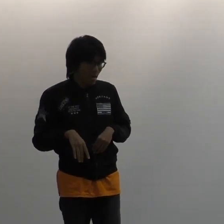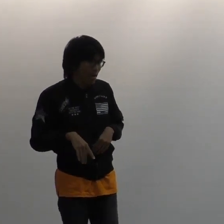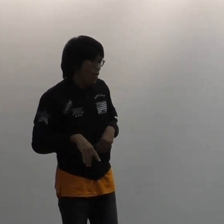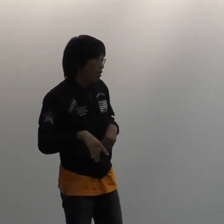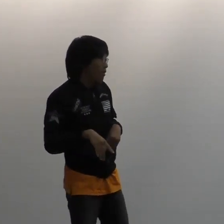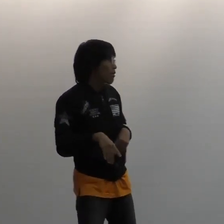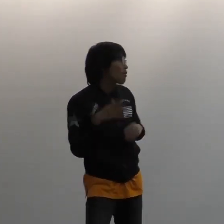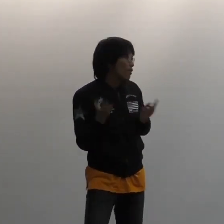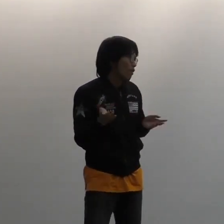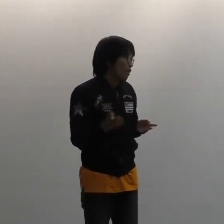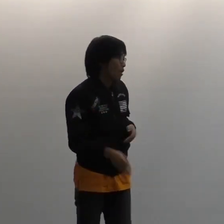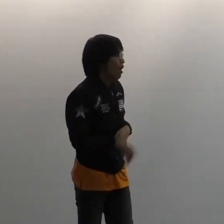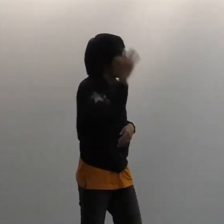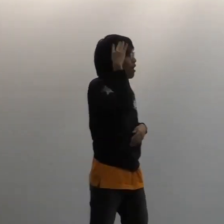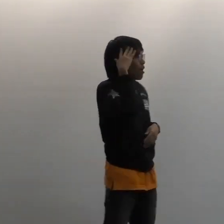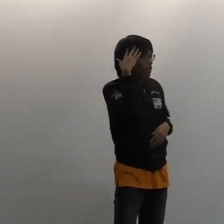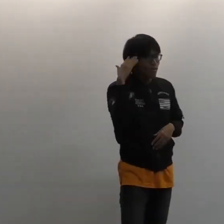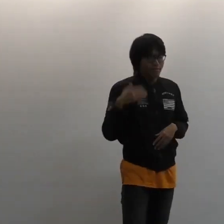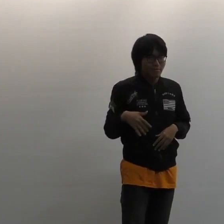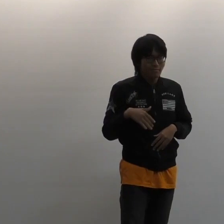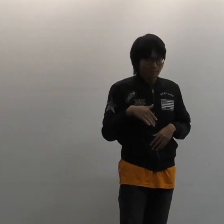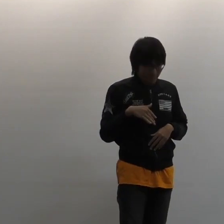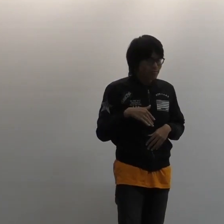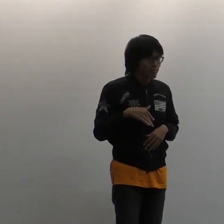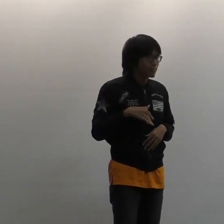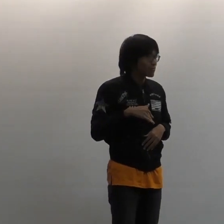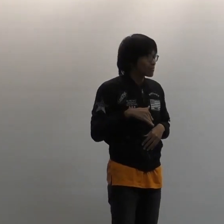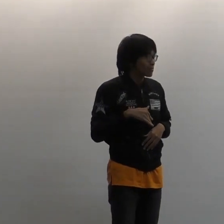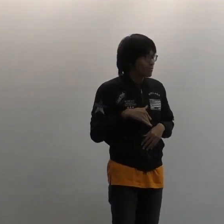then deaf, as far as your community affiliation first.